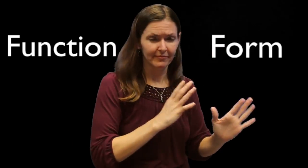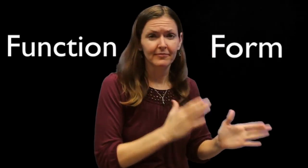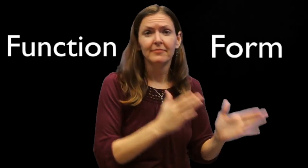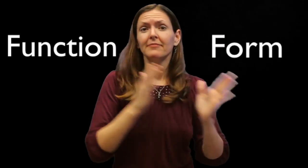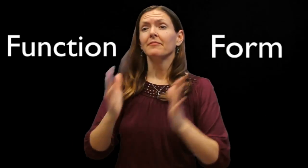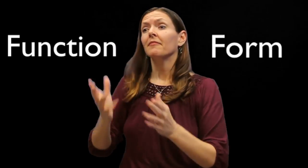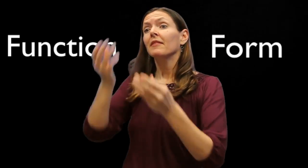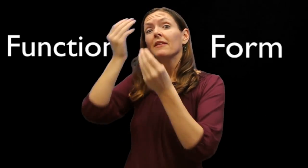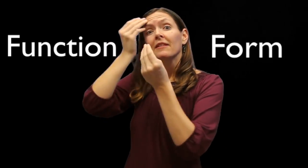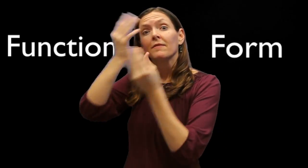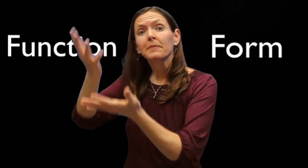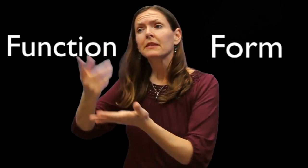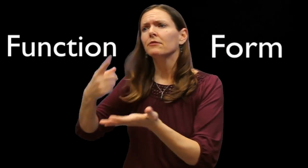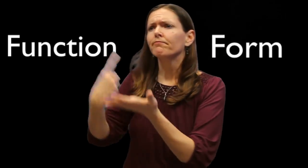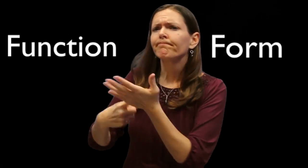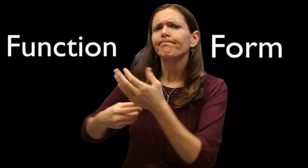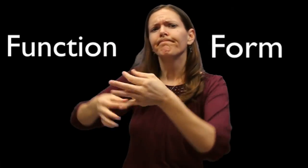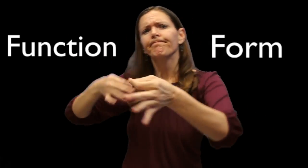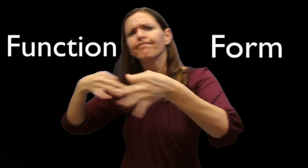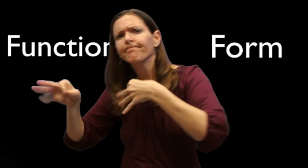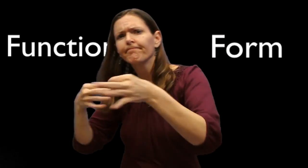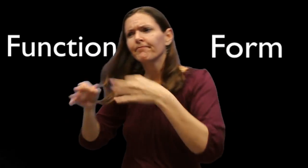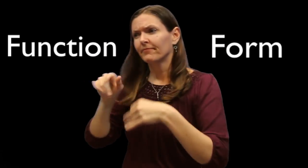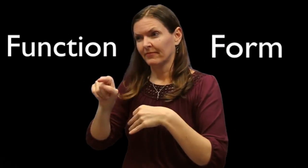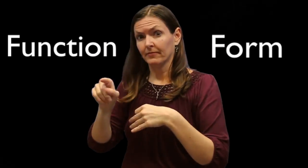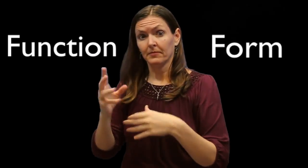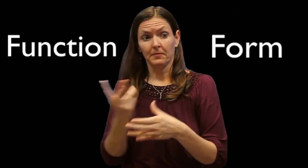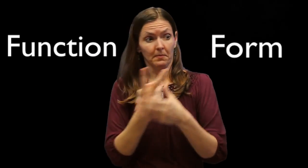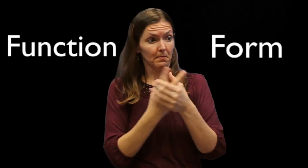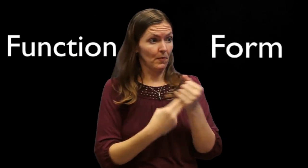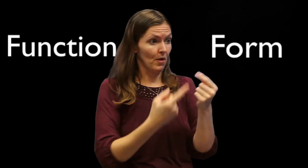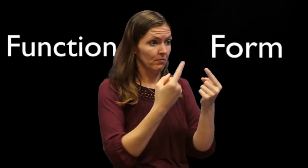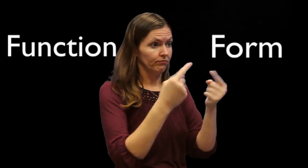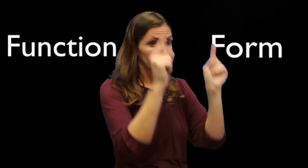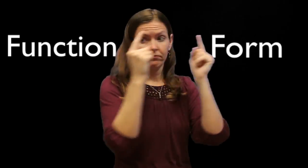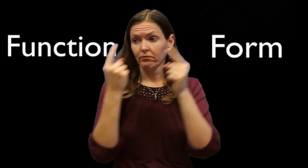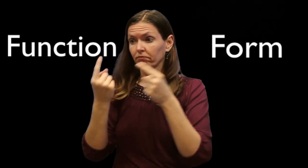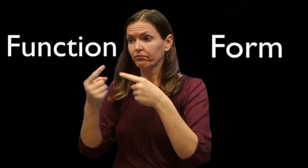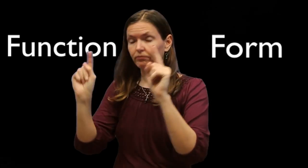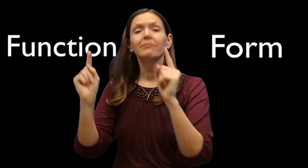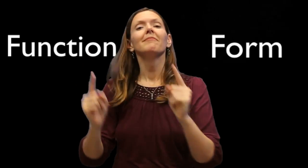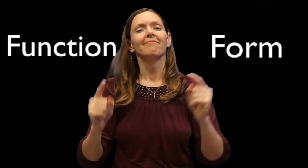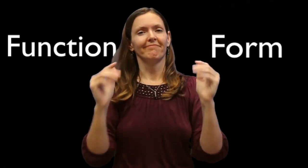and the information being discussed and explained- if the presenter is able to master both "form" and "function"